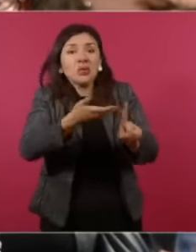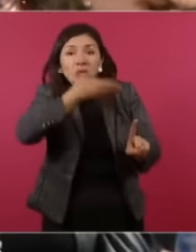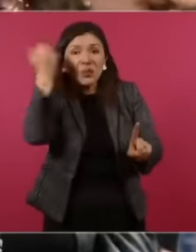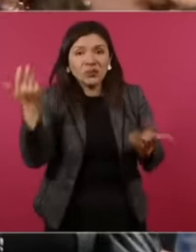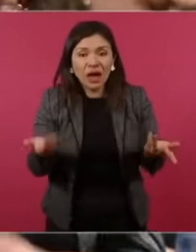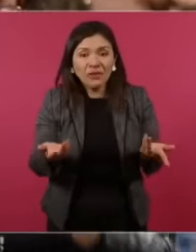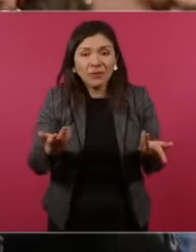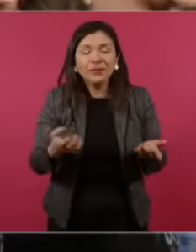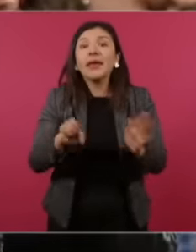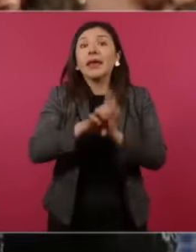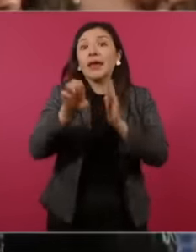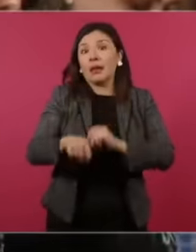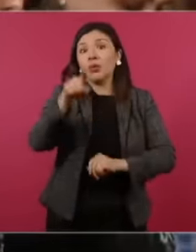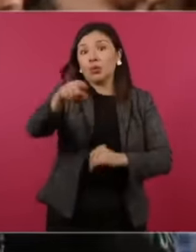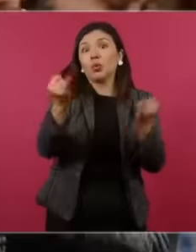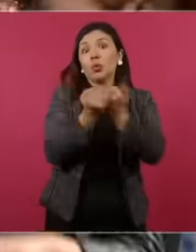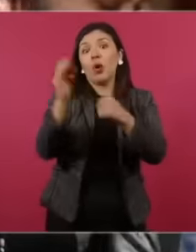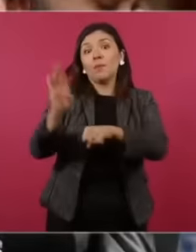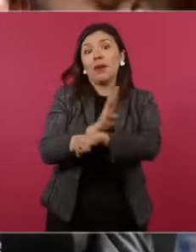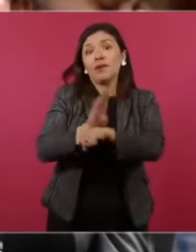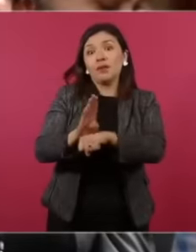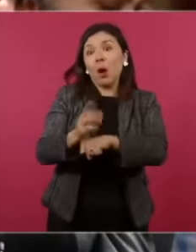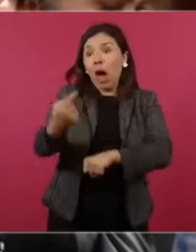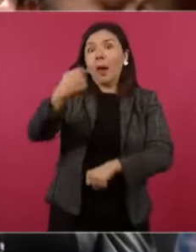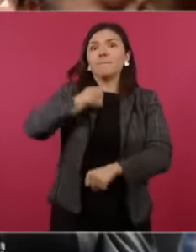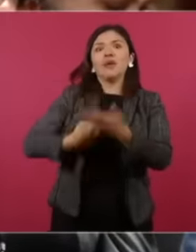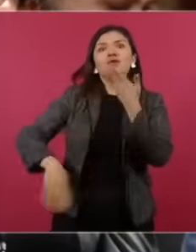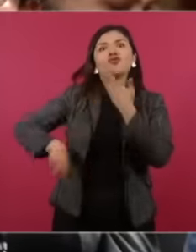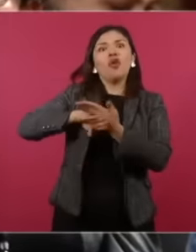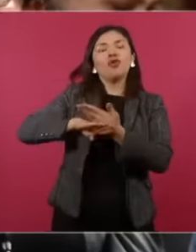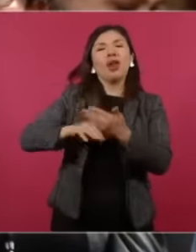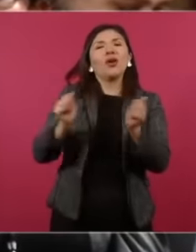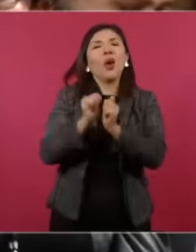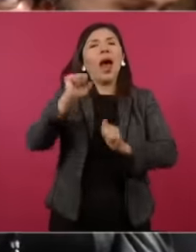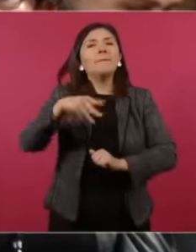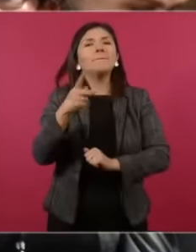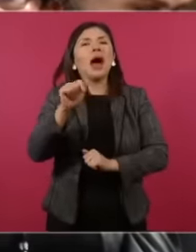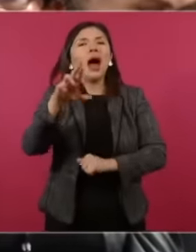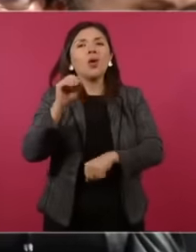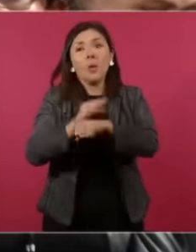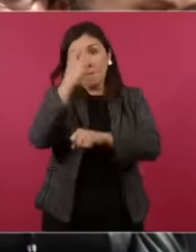for example, they went against me with the protection What I said benefited you